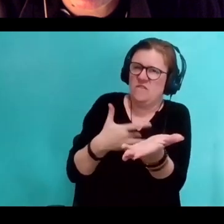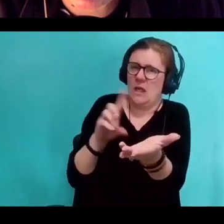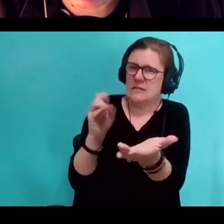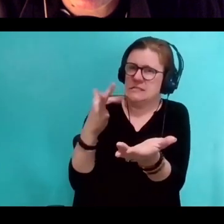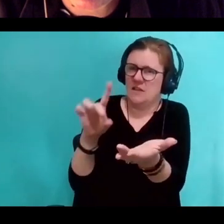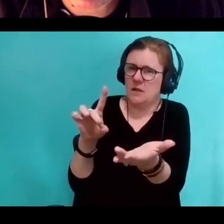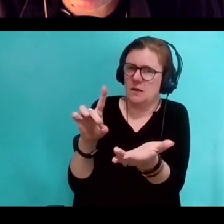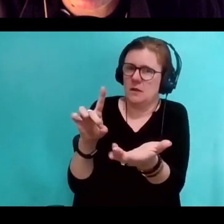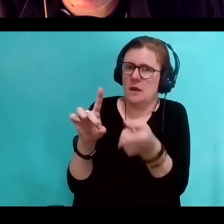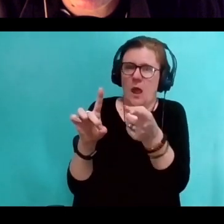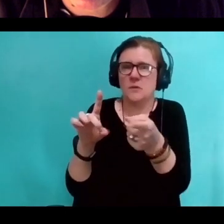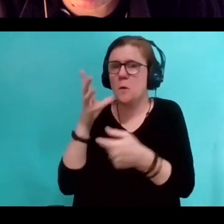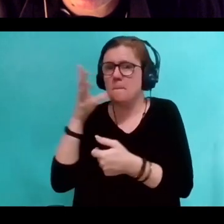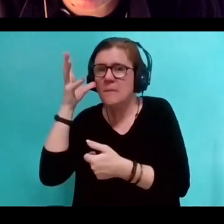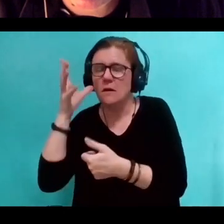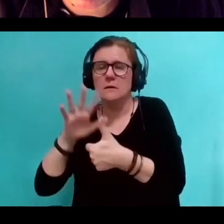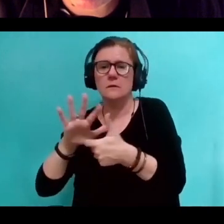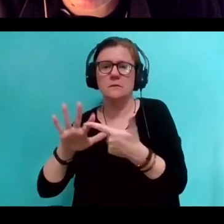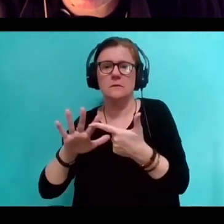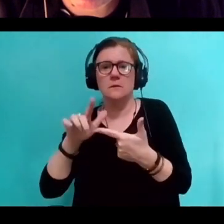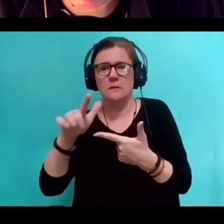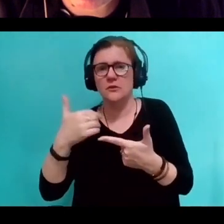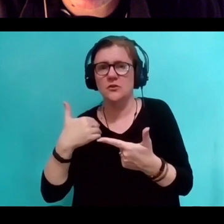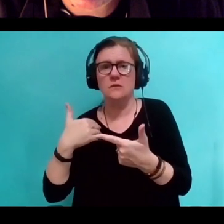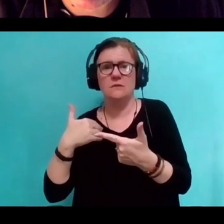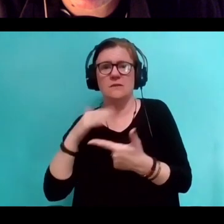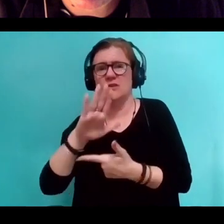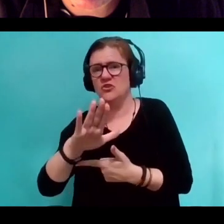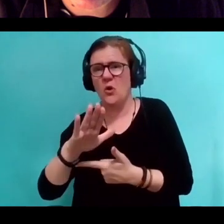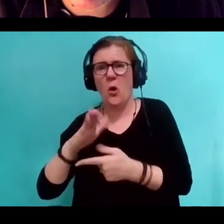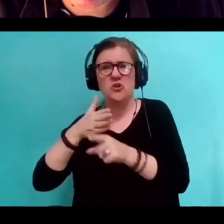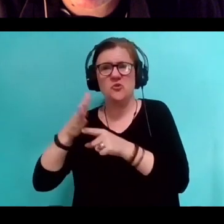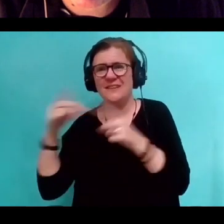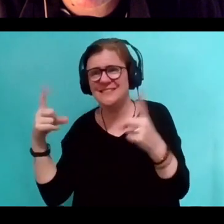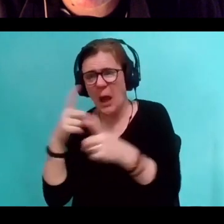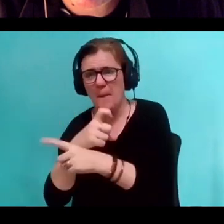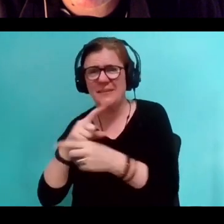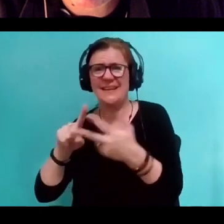You know you're a parent, you have a complicated career. You go between countries,